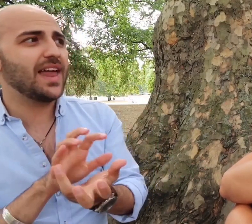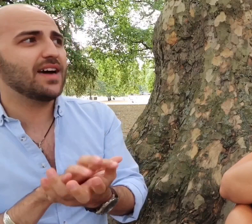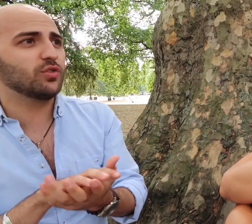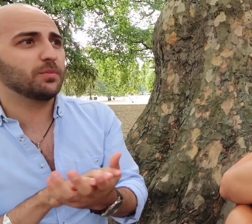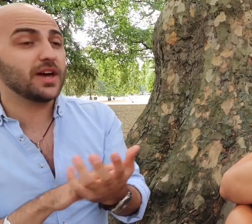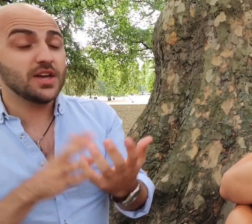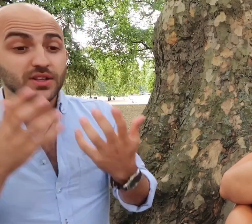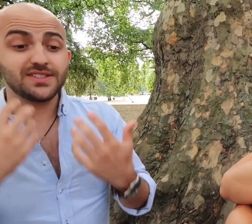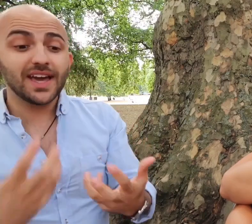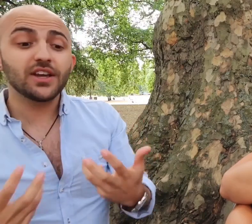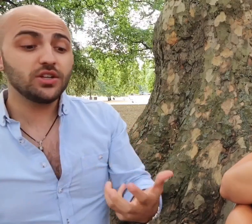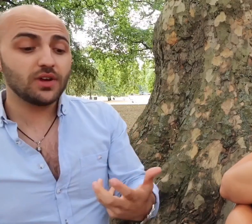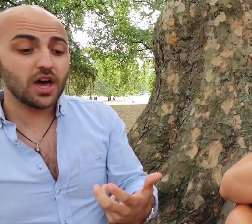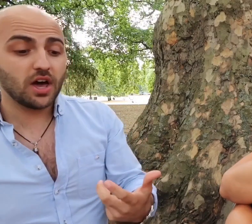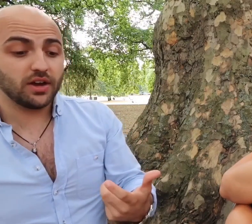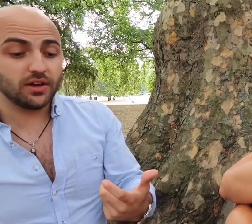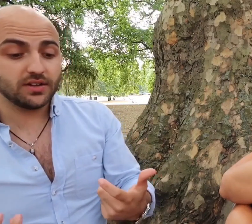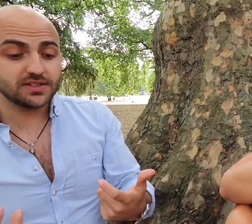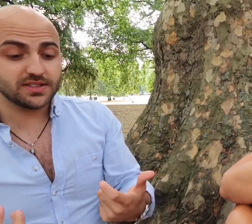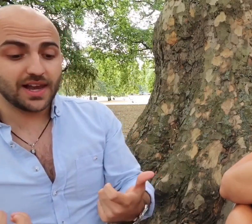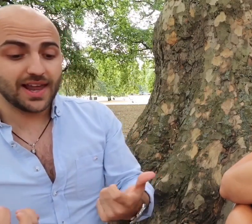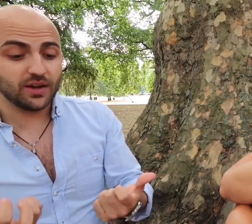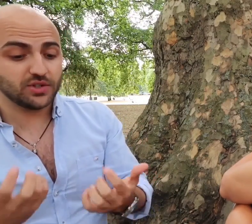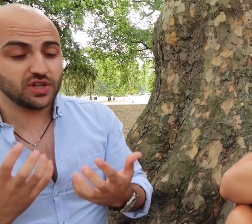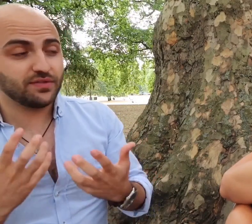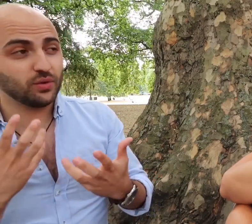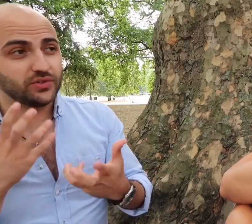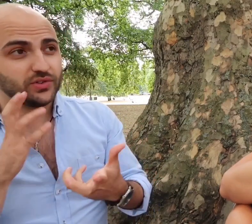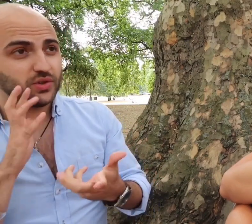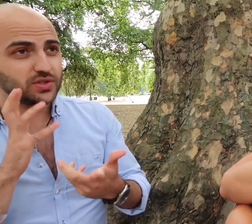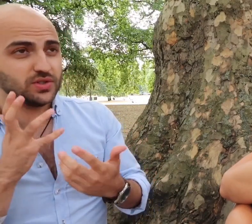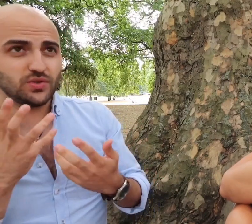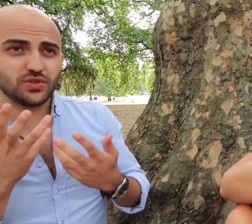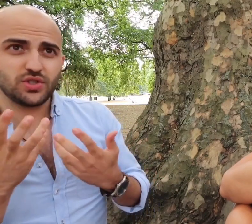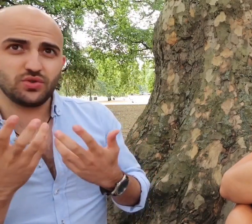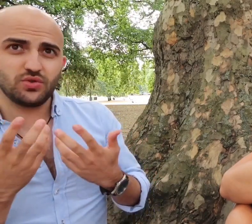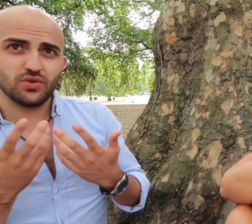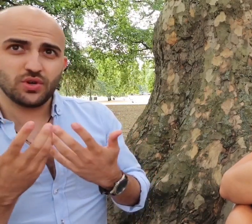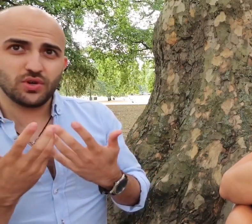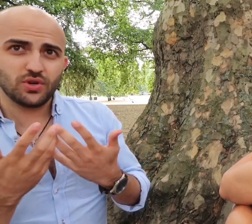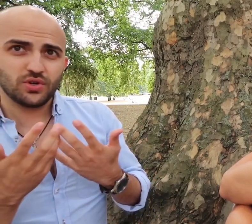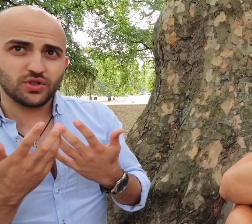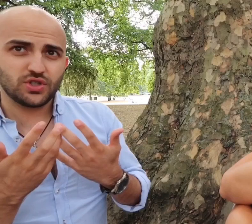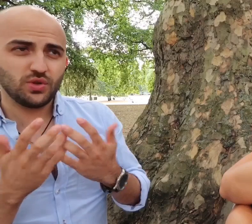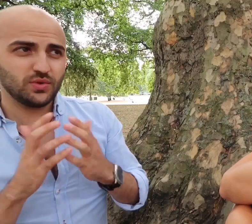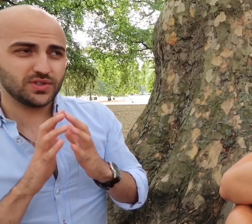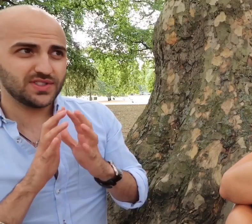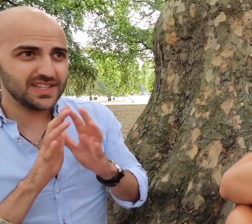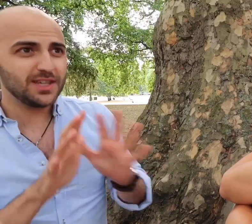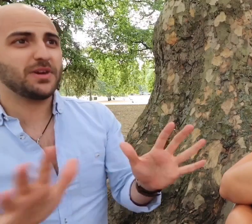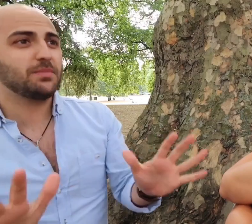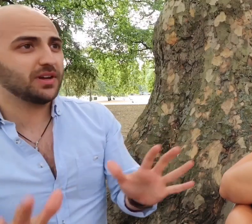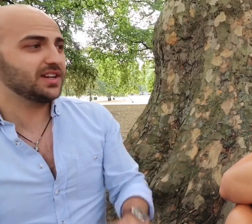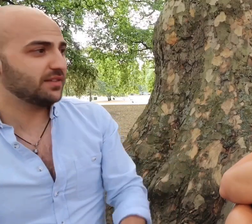level the second you learn sign language it forces you to see people in a